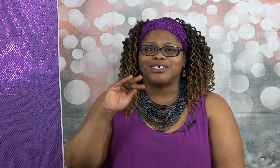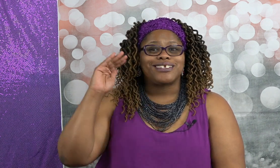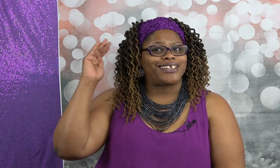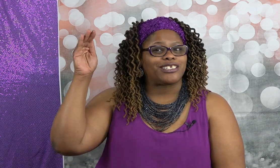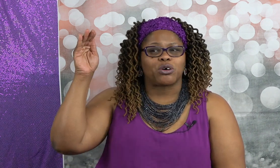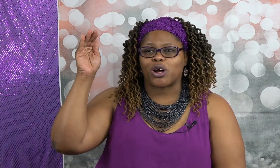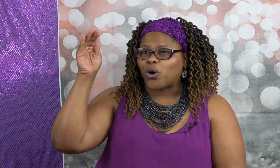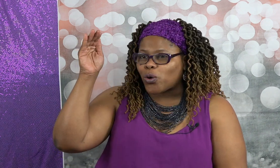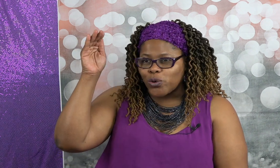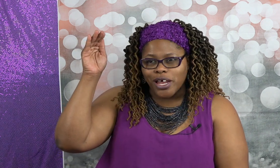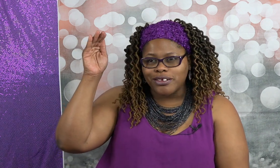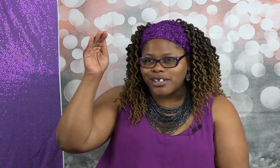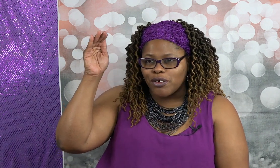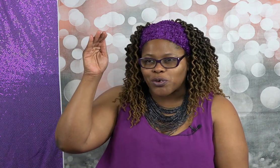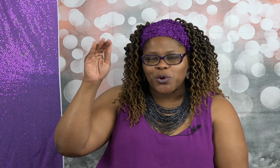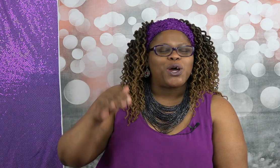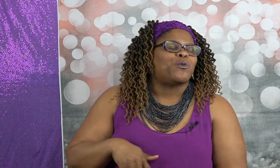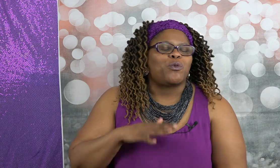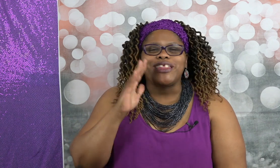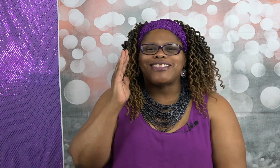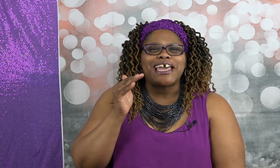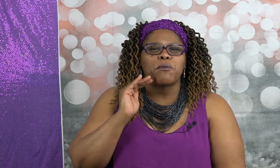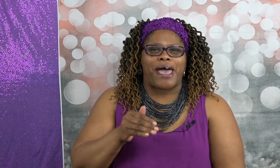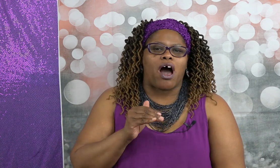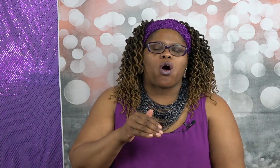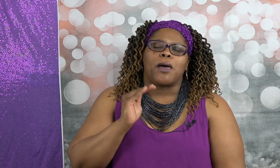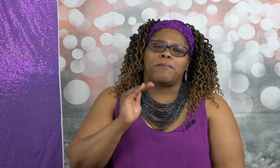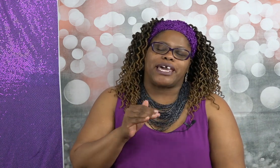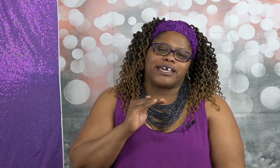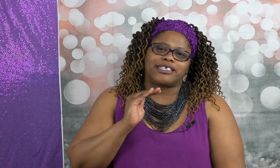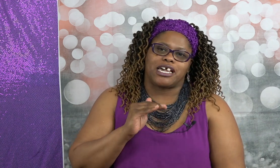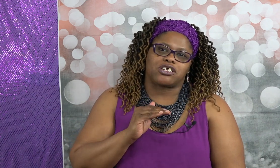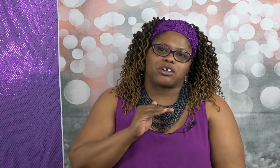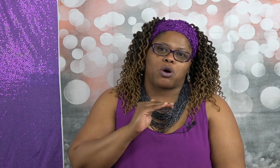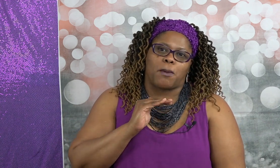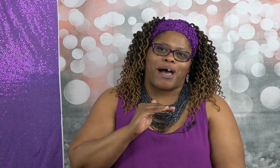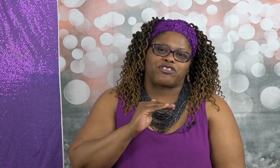that's on a whole nother level when we think about being intentional about the